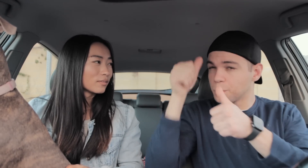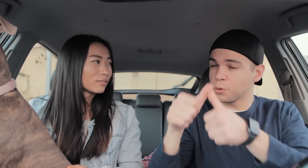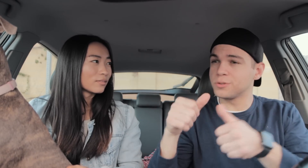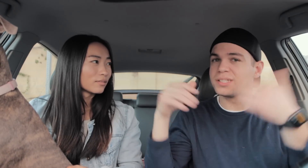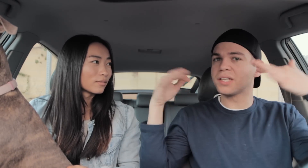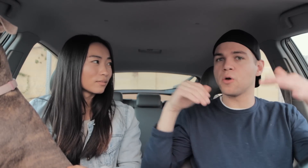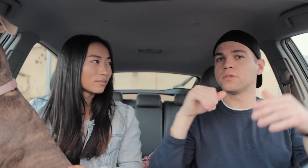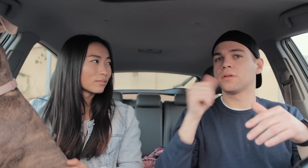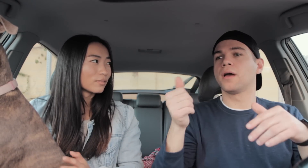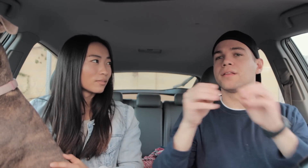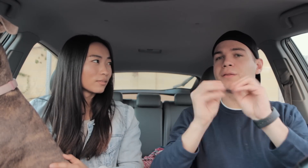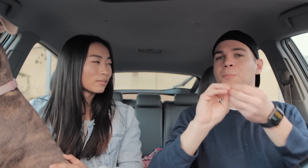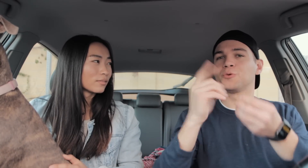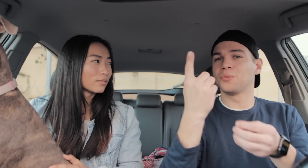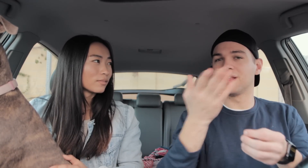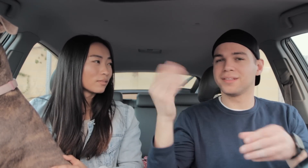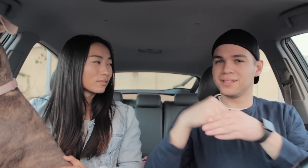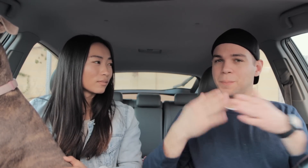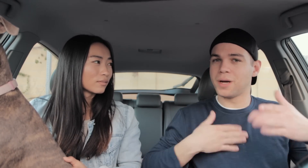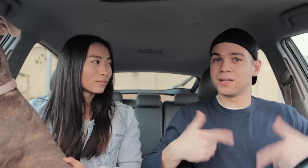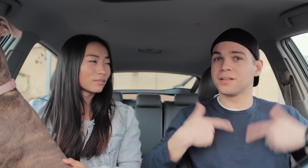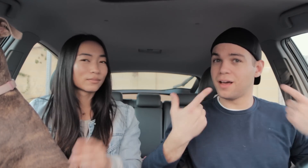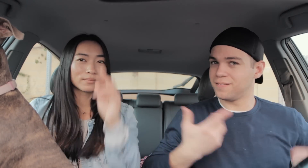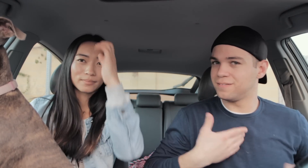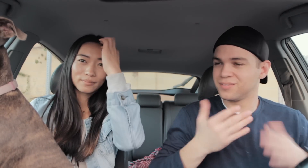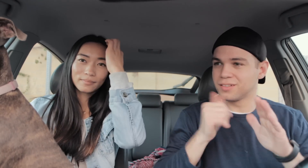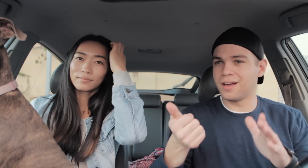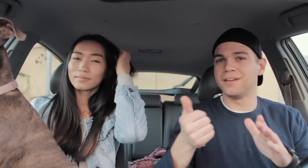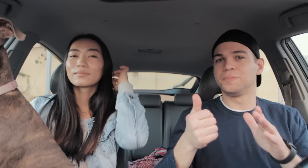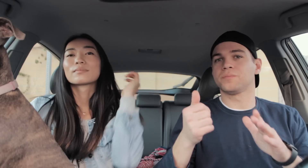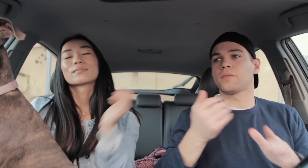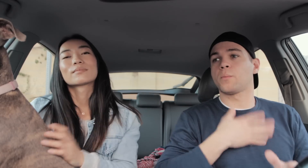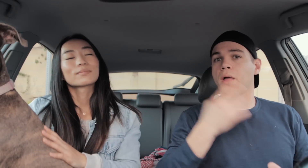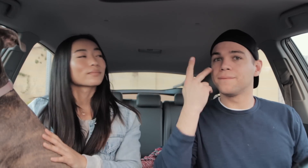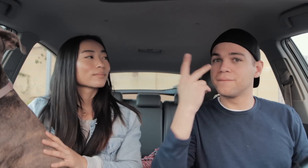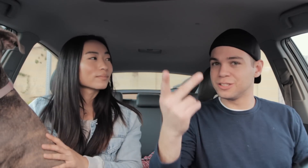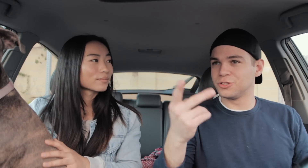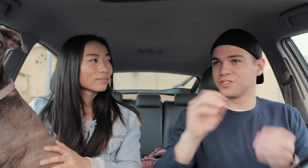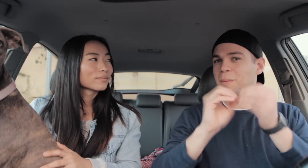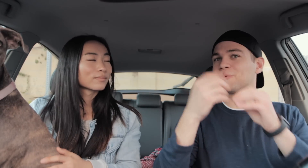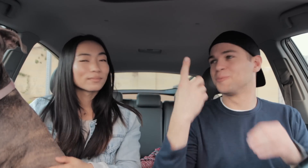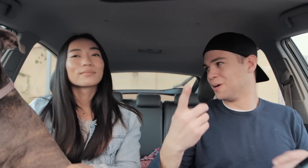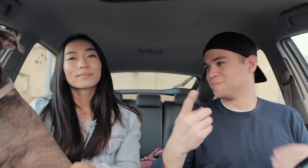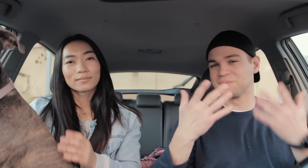remember, sound is not the number one thing in my life it's not. My vision is number one